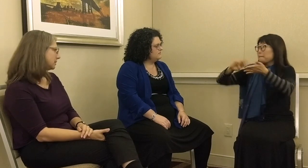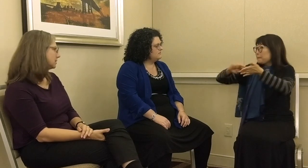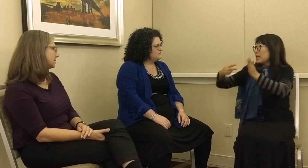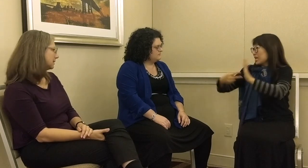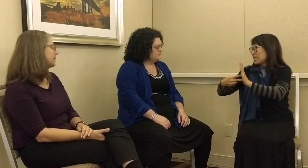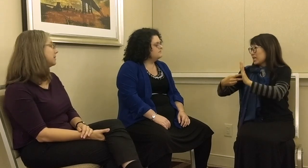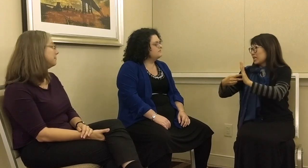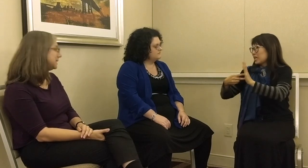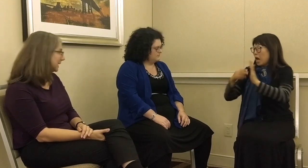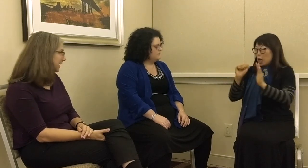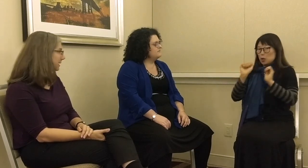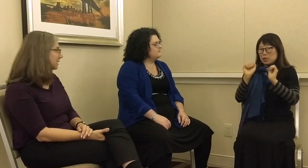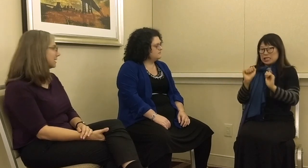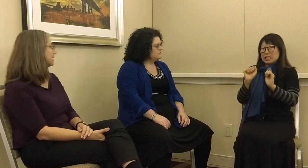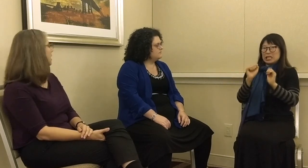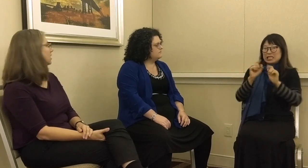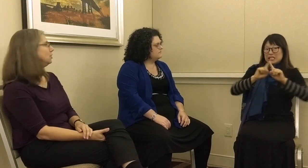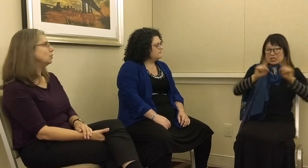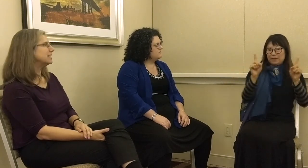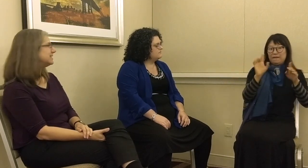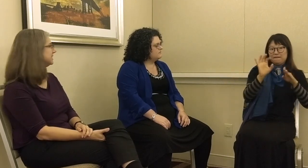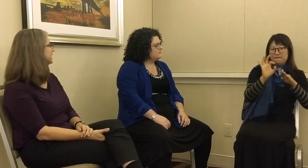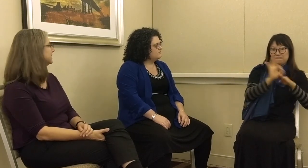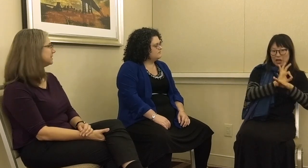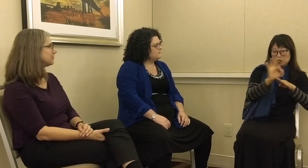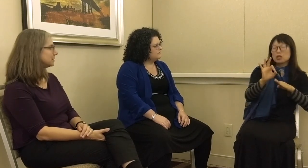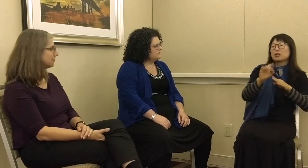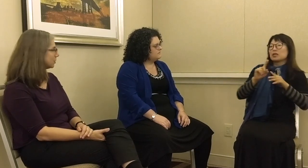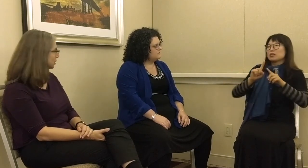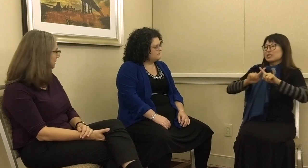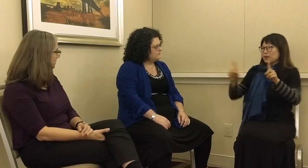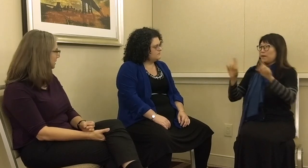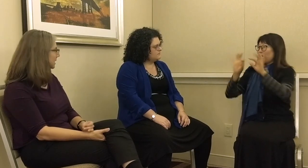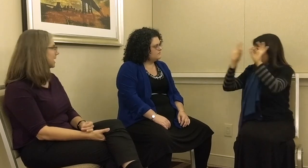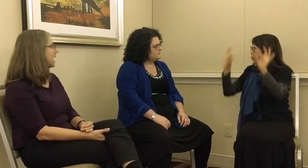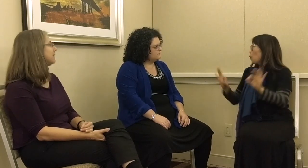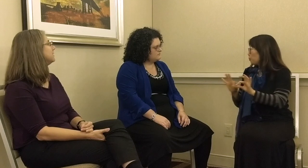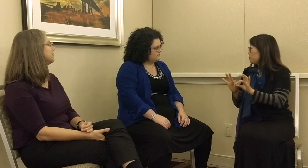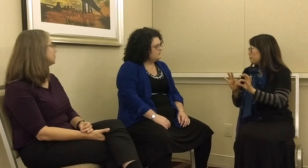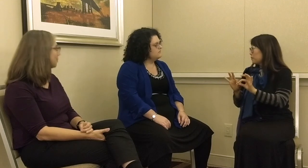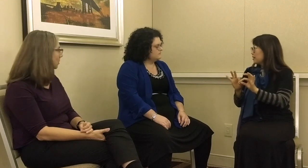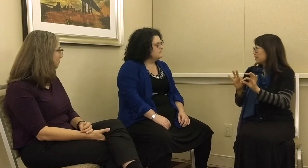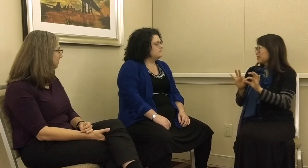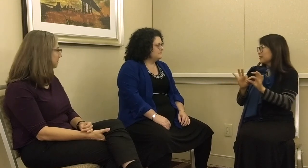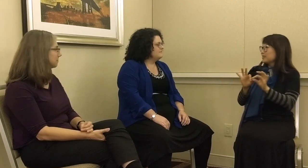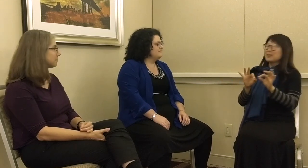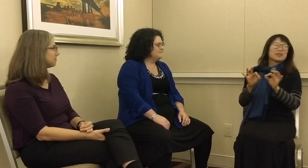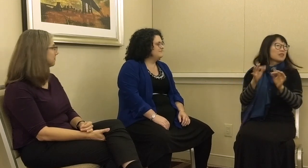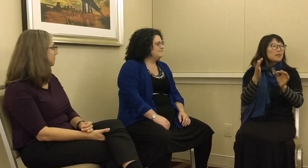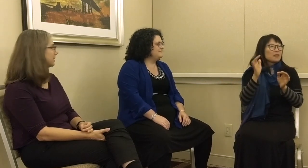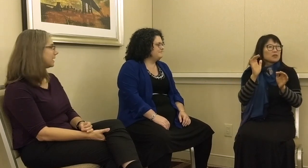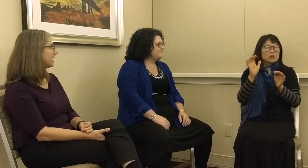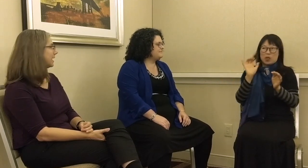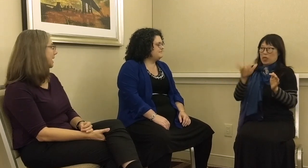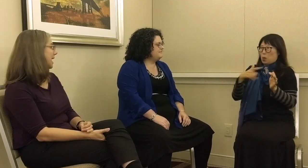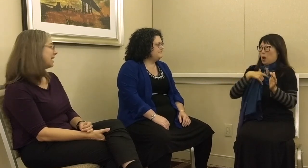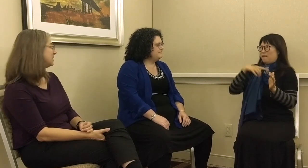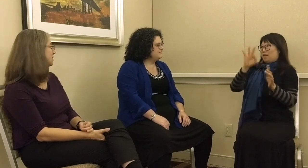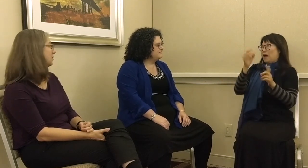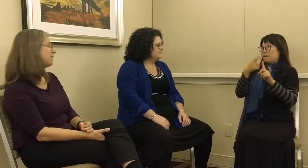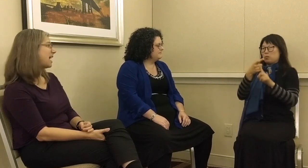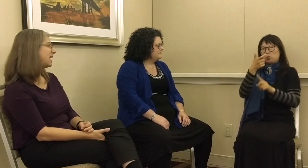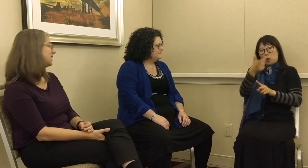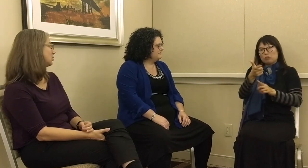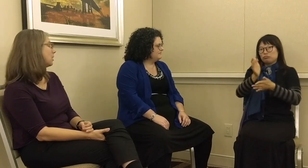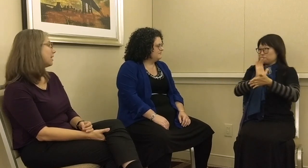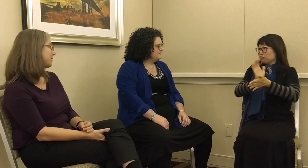changes the meaning. You can see the different functions and the different form. That is